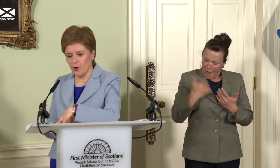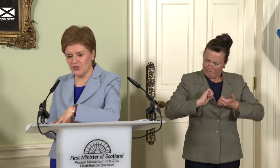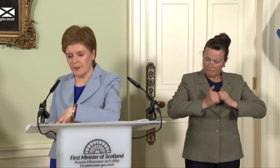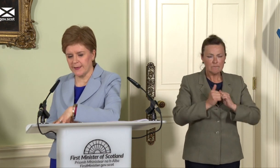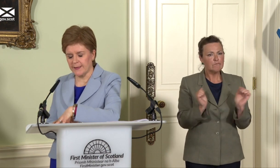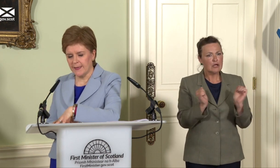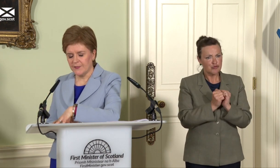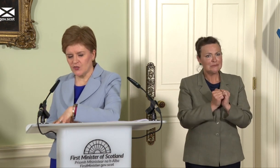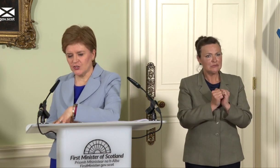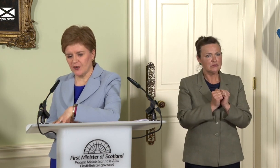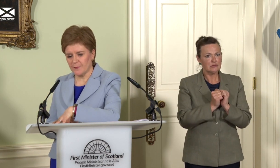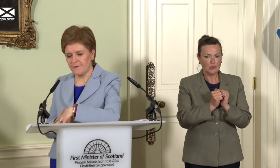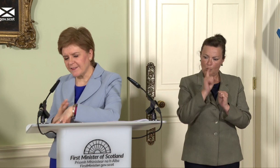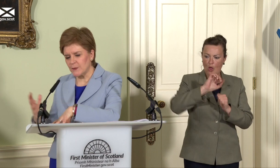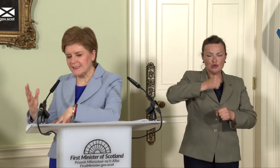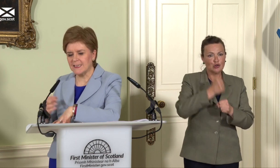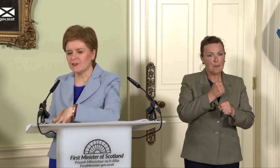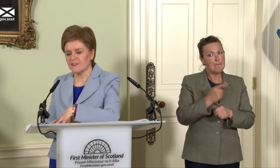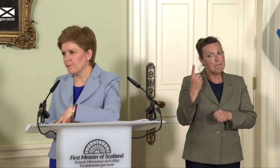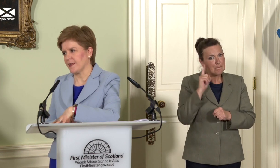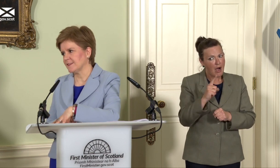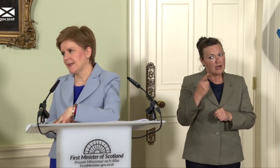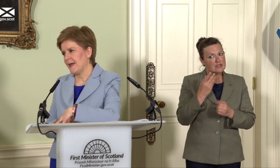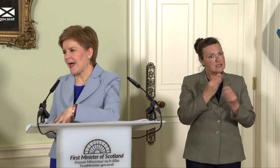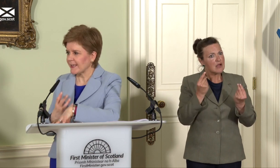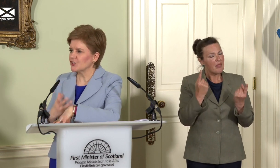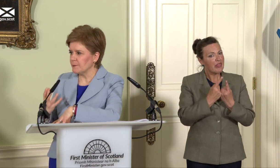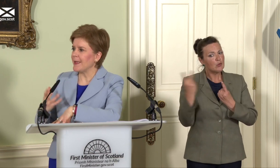underpinning the Scottish Government, the fact that we disagree on some things actually makes